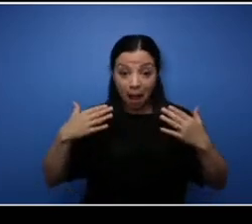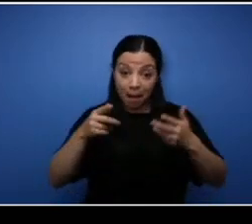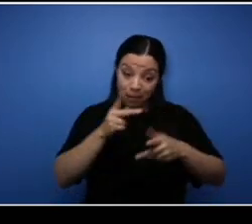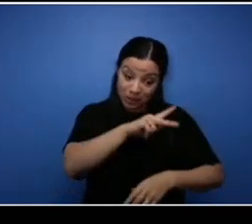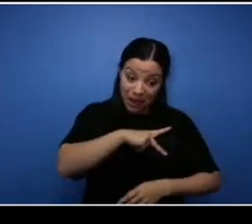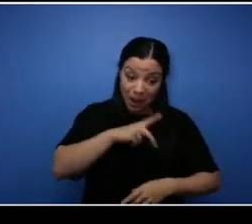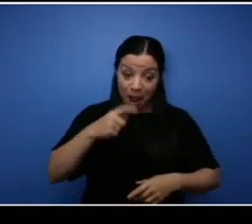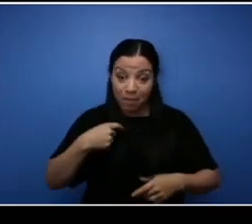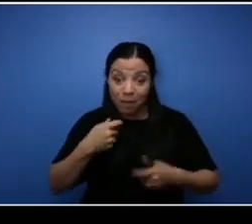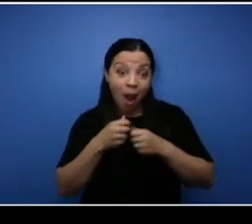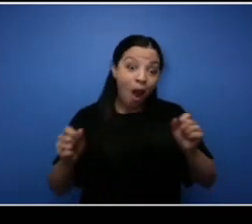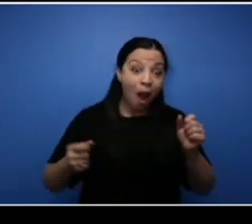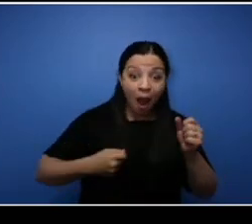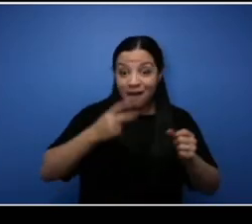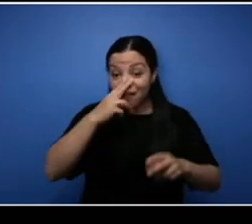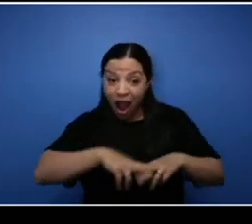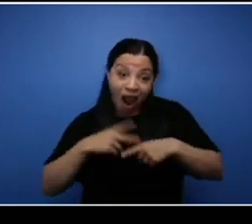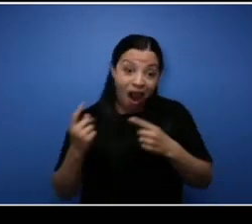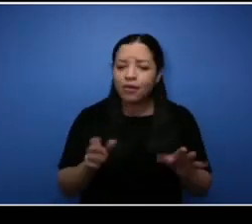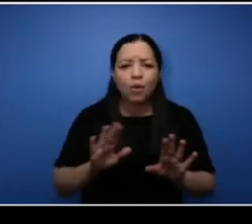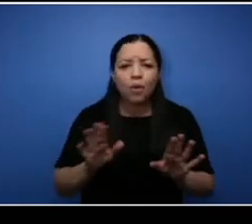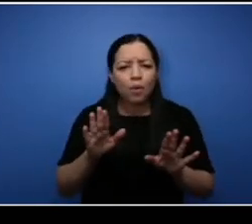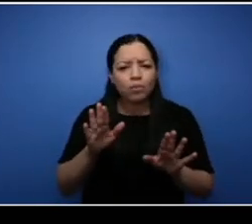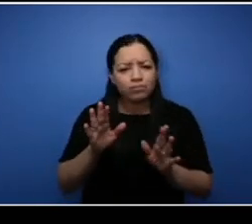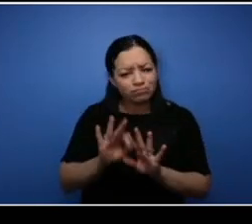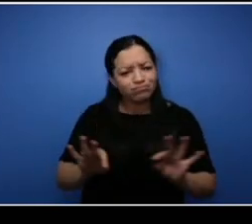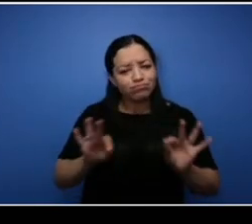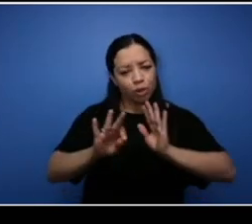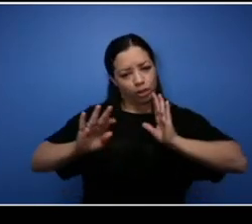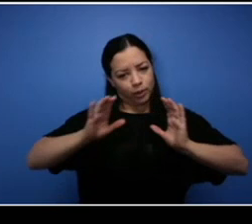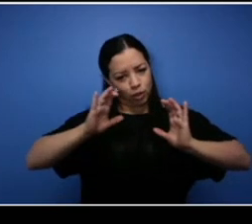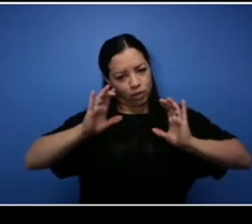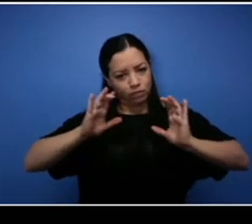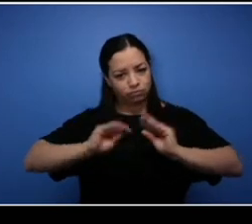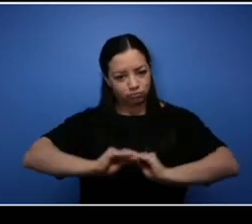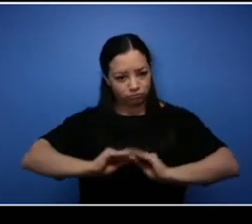and how to connect with people so those were those were excellent, Nathan. Thank you so